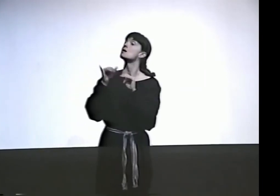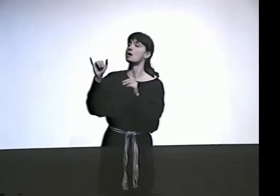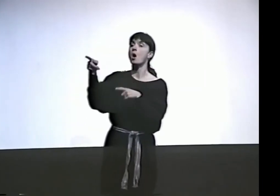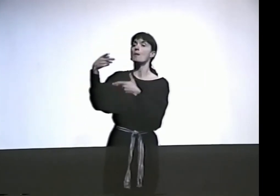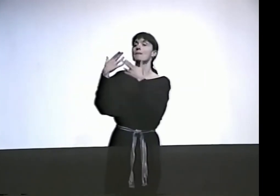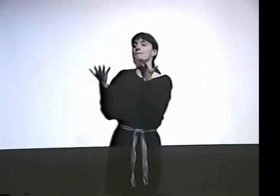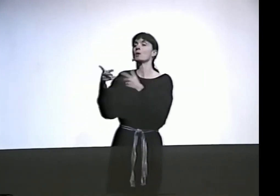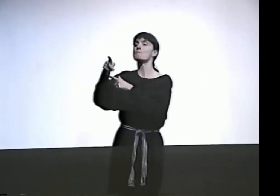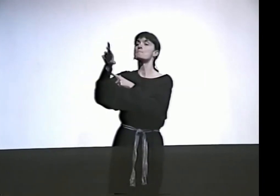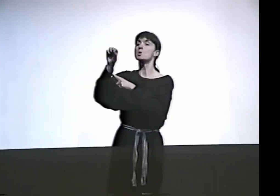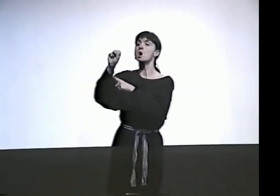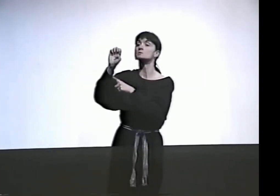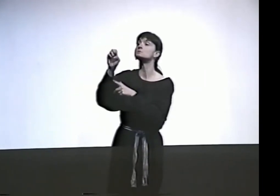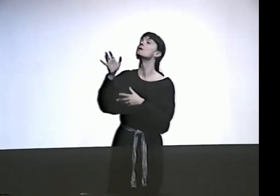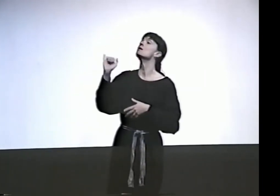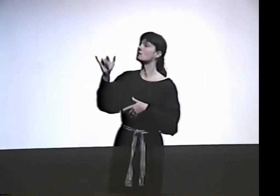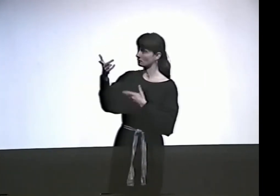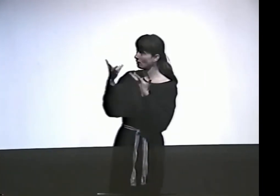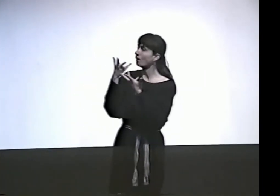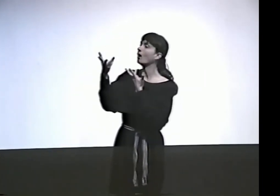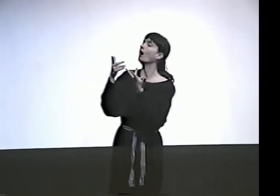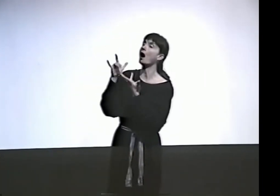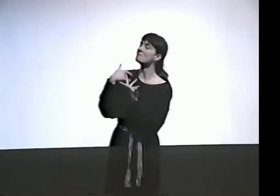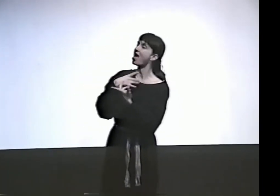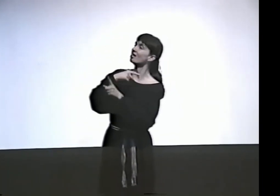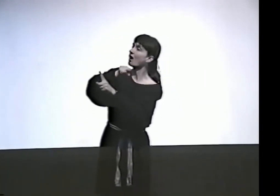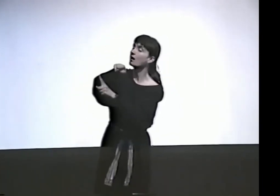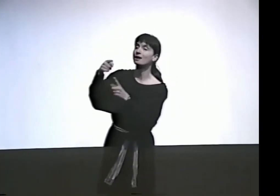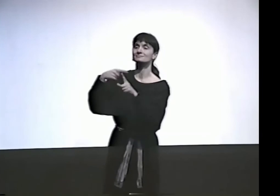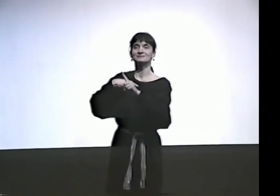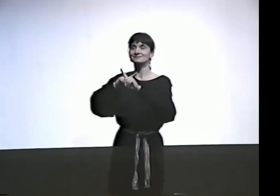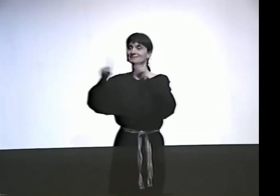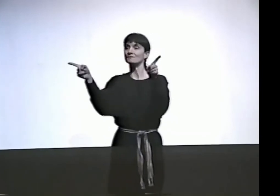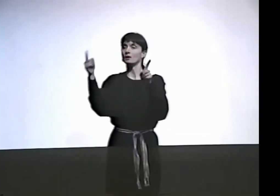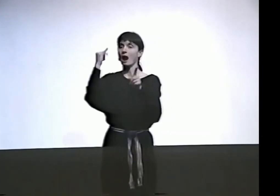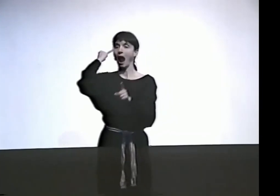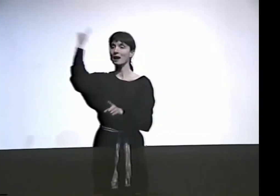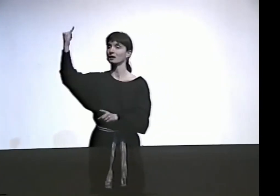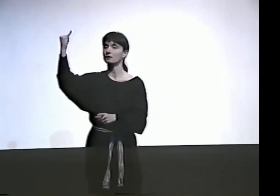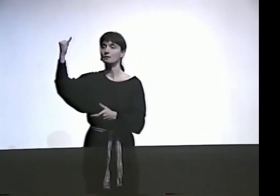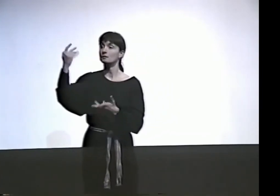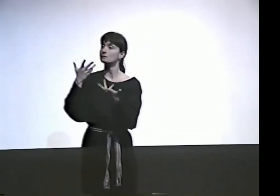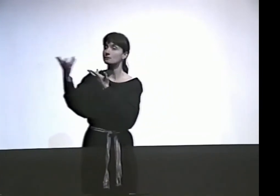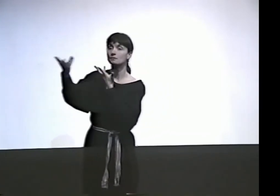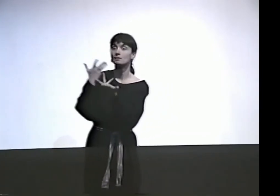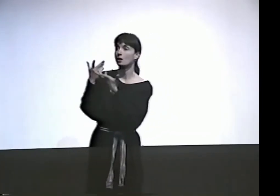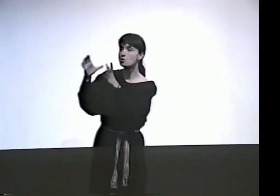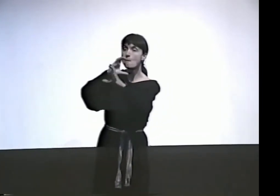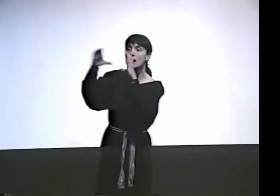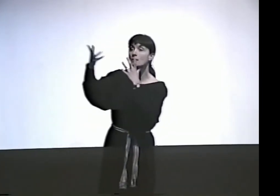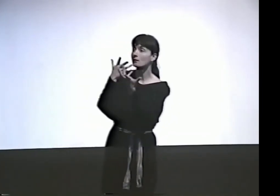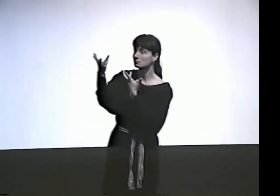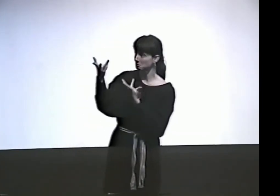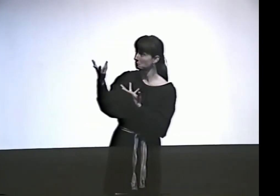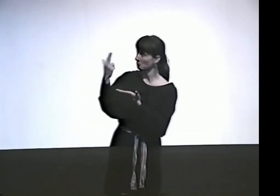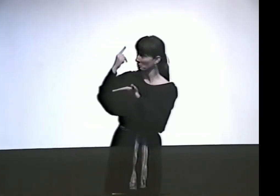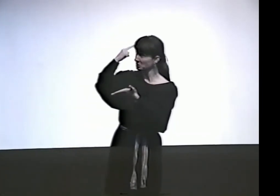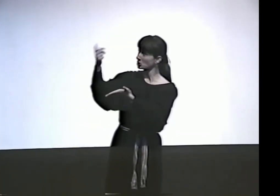YOU KNOW, SOME PEOPLE IN THE DEAF COMMUNITY MIGHT PREFER SEEING STORIES RATHER THAN POETRY. THAT'S FINE. IT'S UP TO THEM.